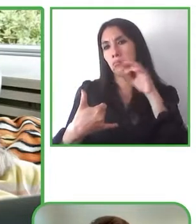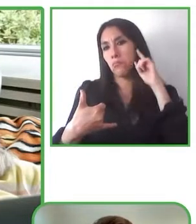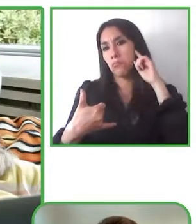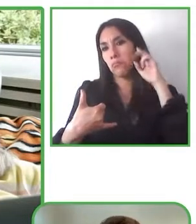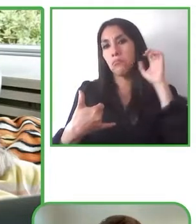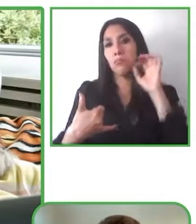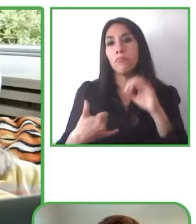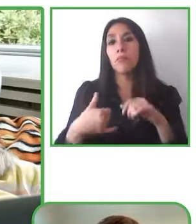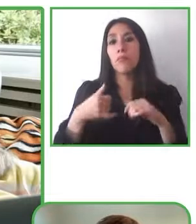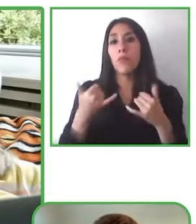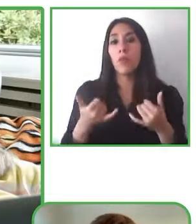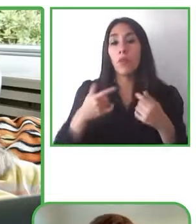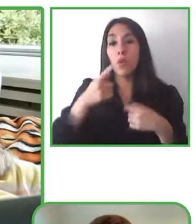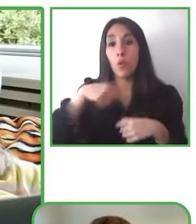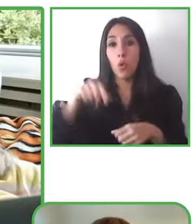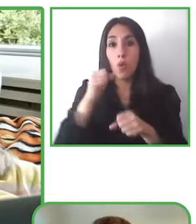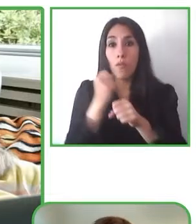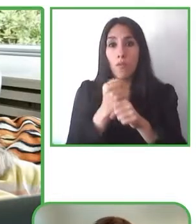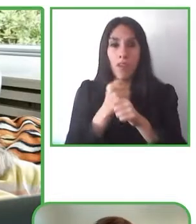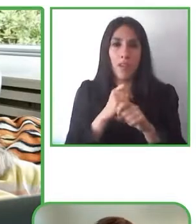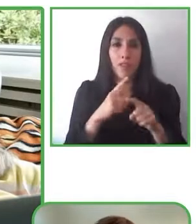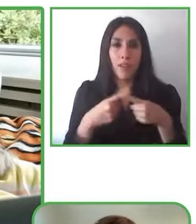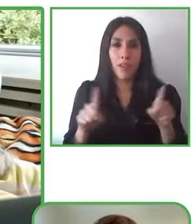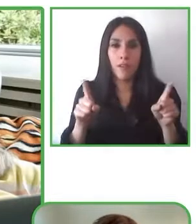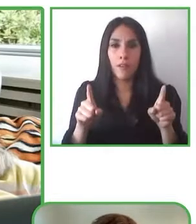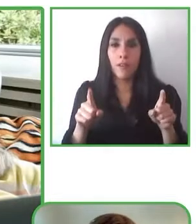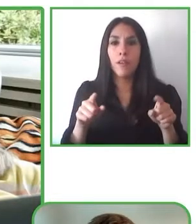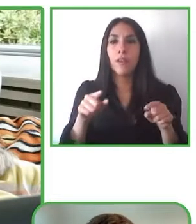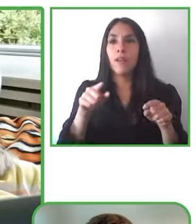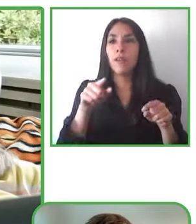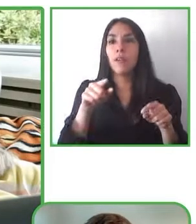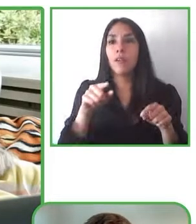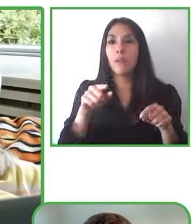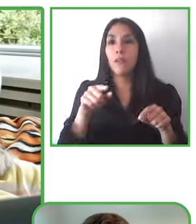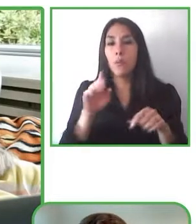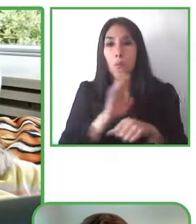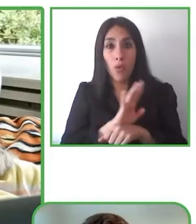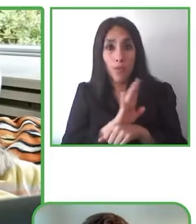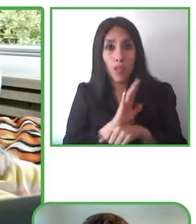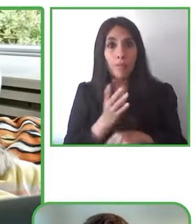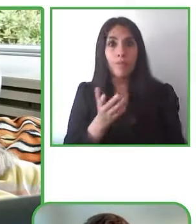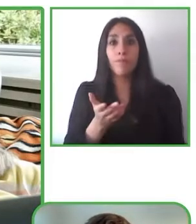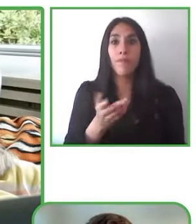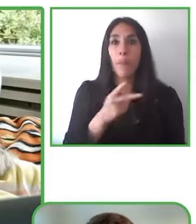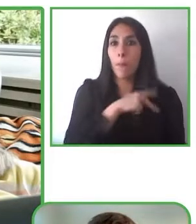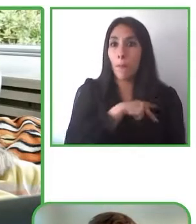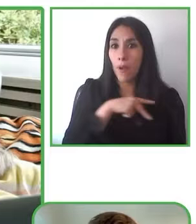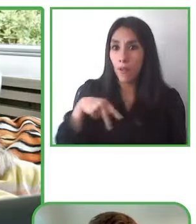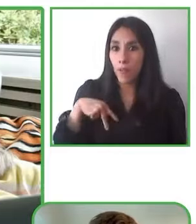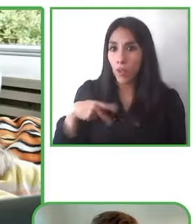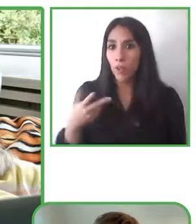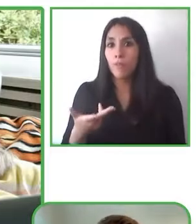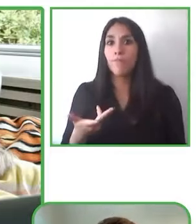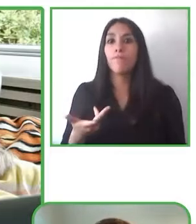buy the system from us it's completely free for everyone to use as long as the system as the cinema has the system installed.